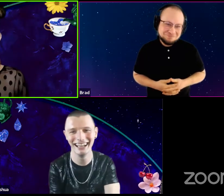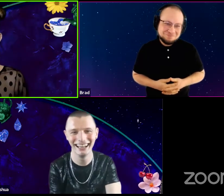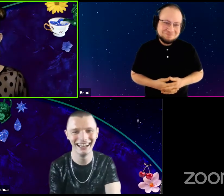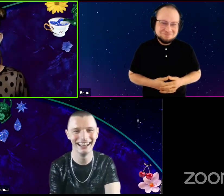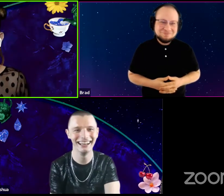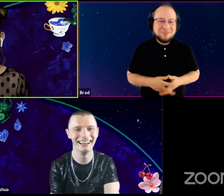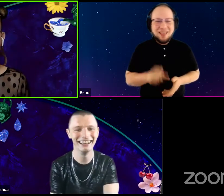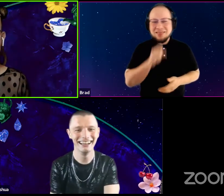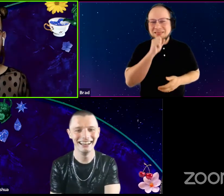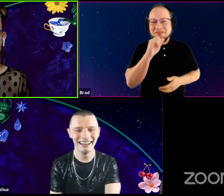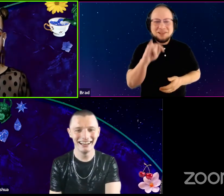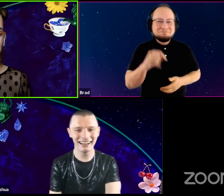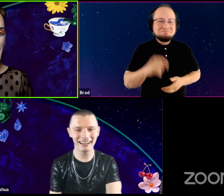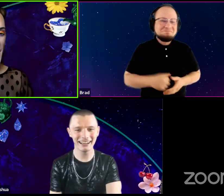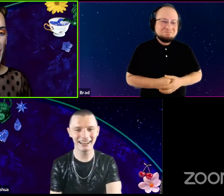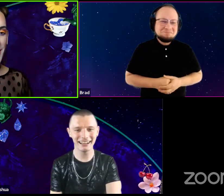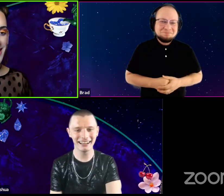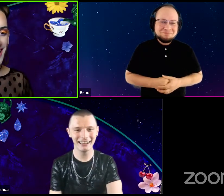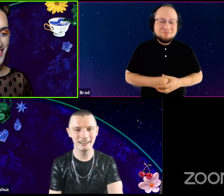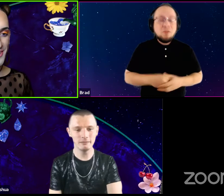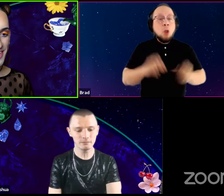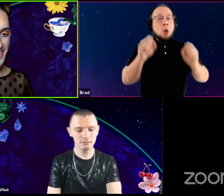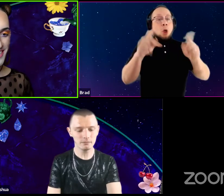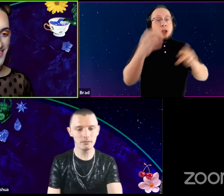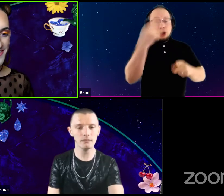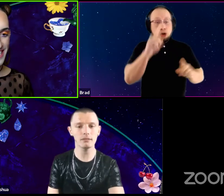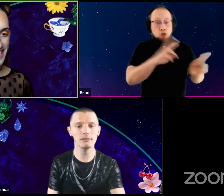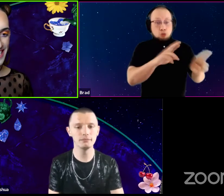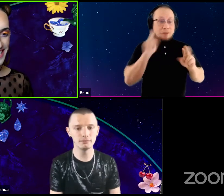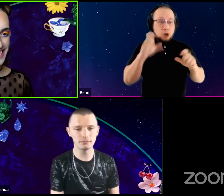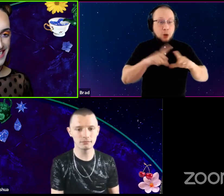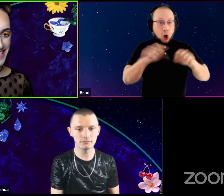I love it. All right, Josh, are you ready to do a reading?